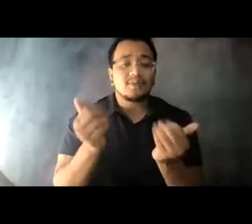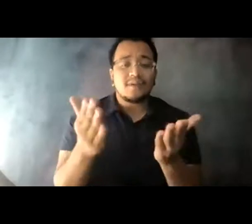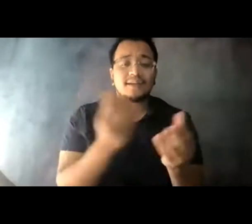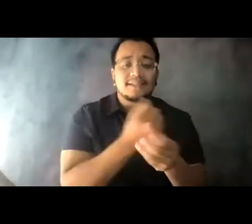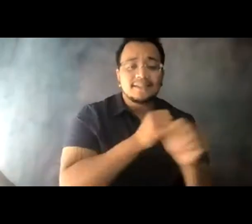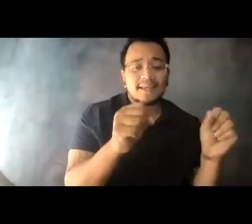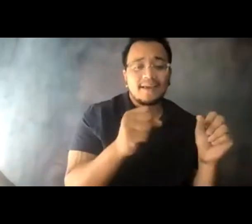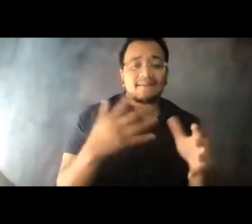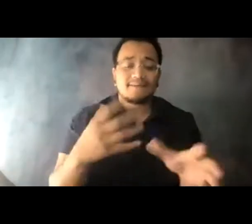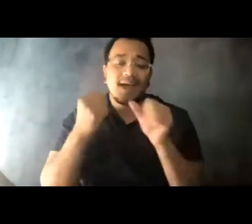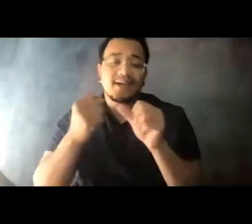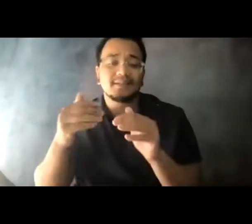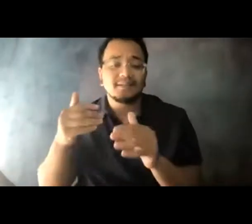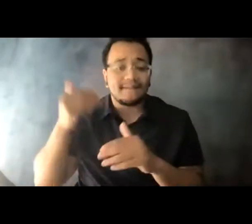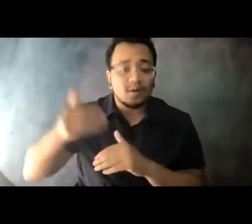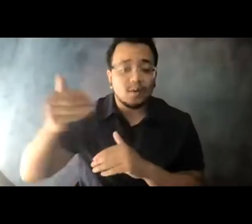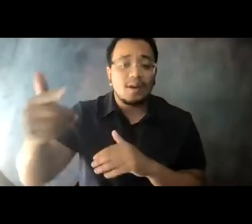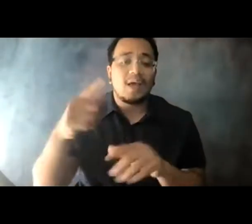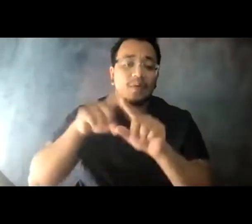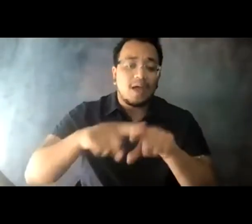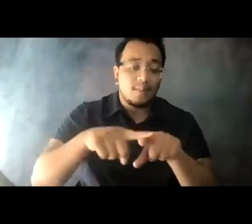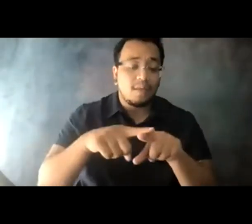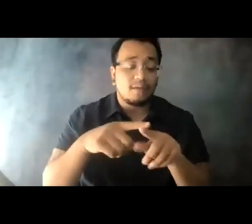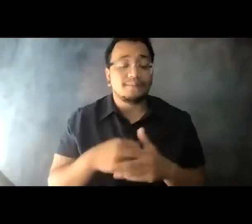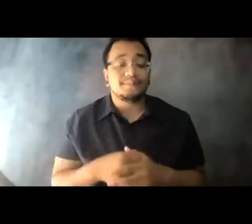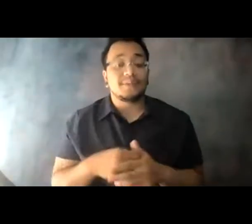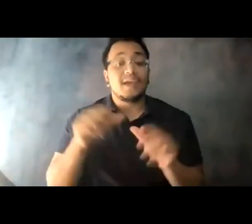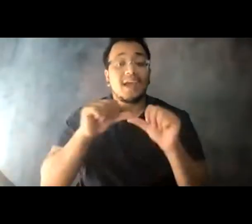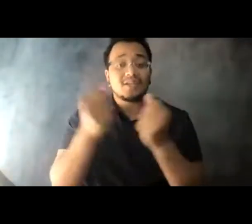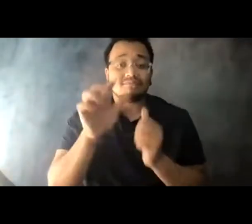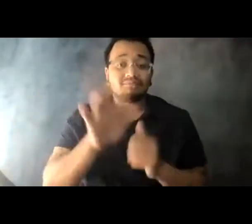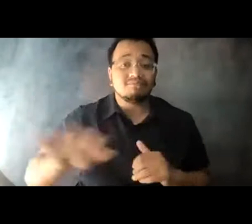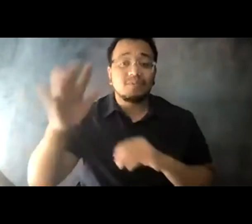and reliable. 14:04:07 In fact, agencies across the country have worked with public health professionals